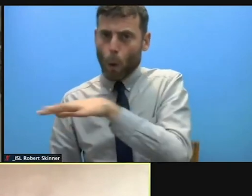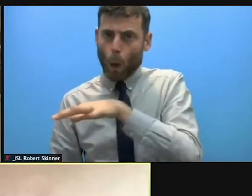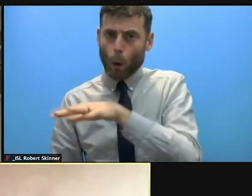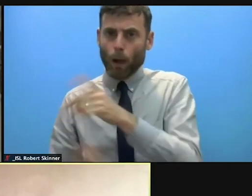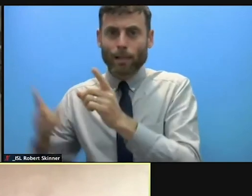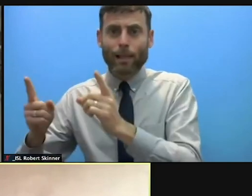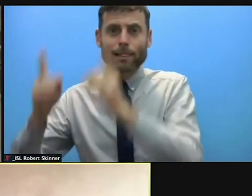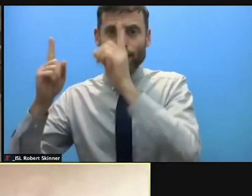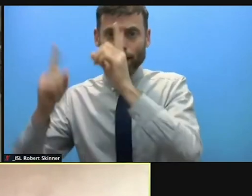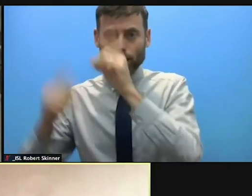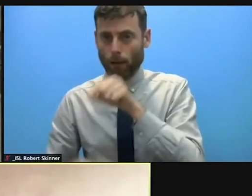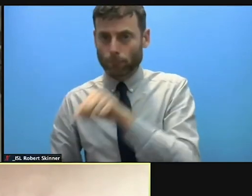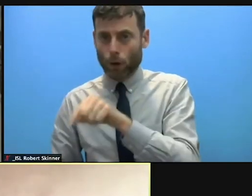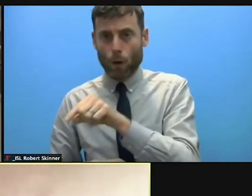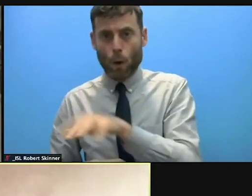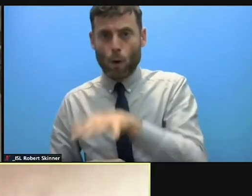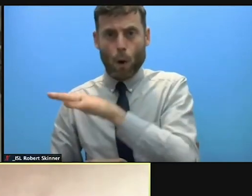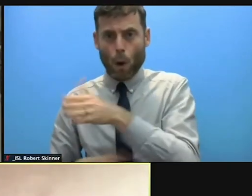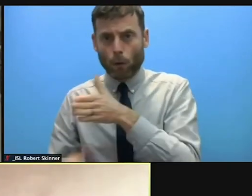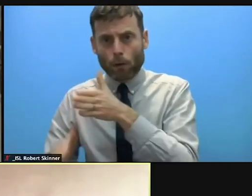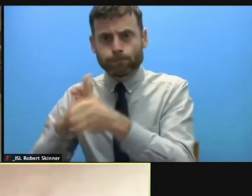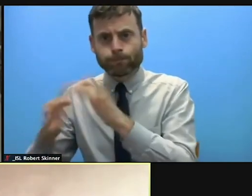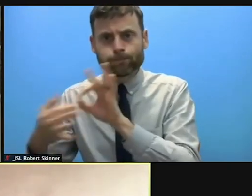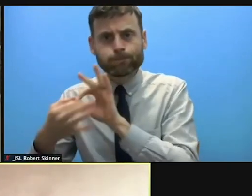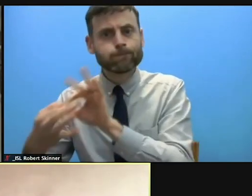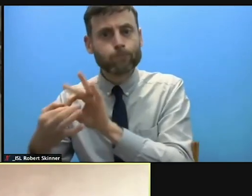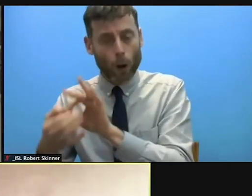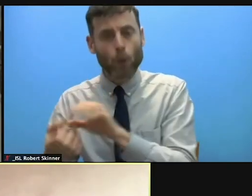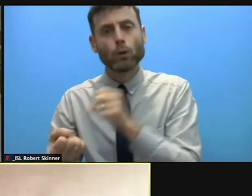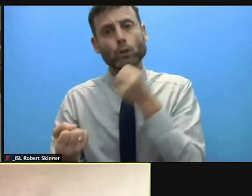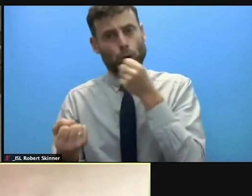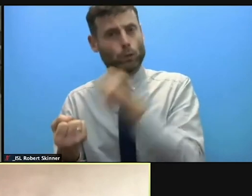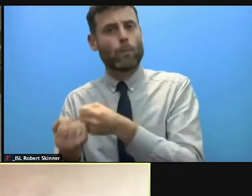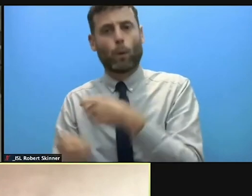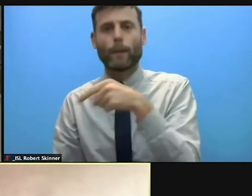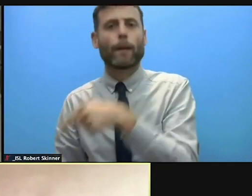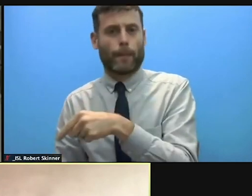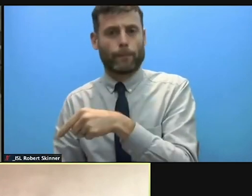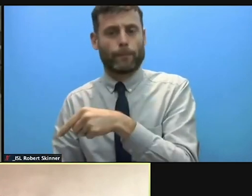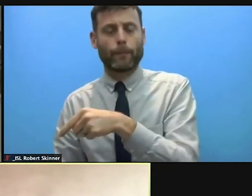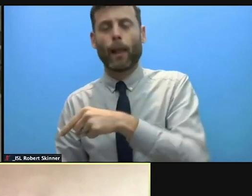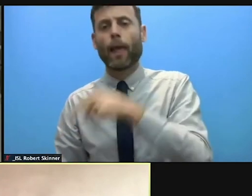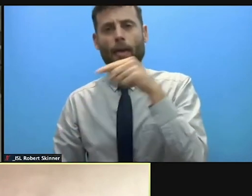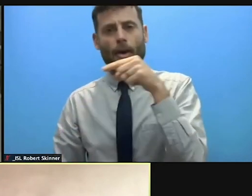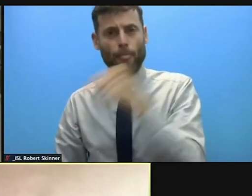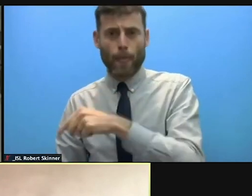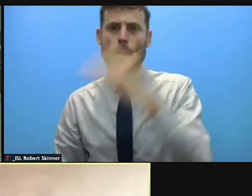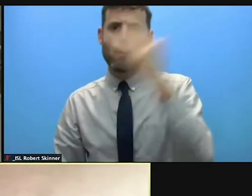delivered significant advantages. These are the people who will usually best understand community